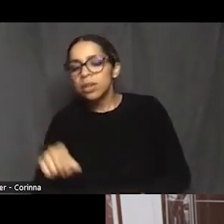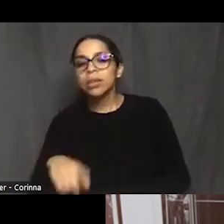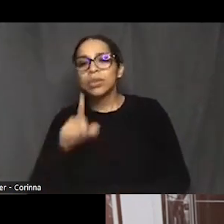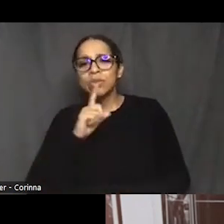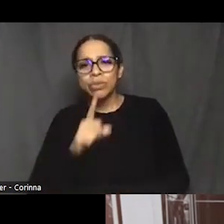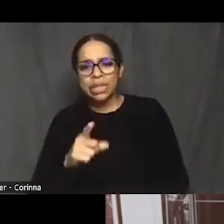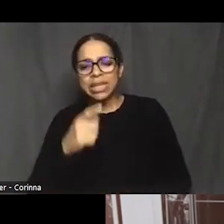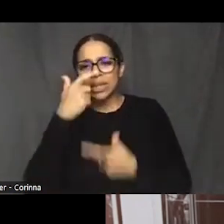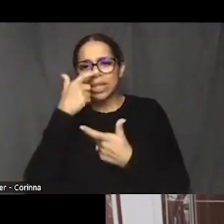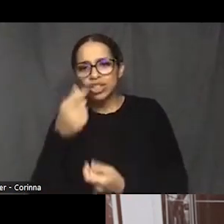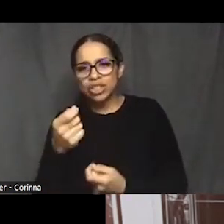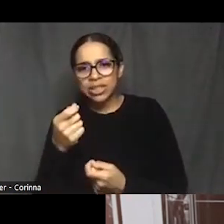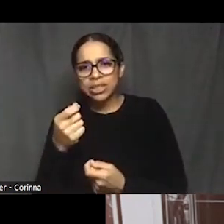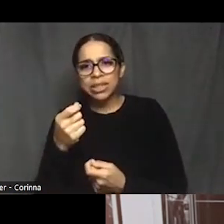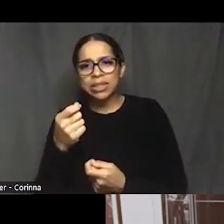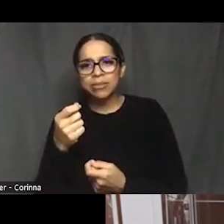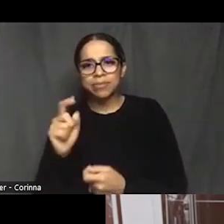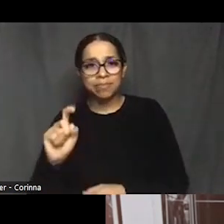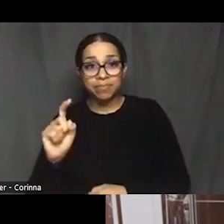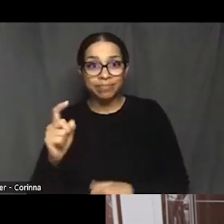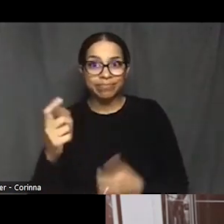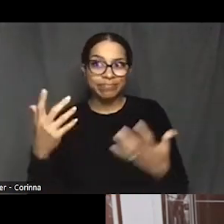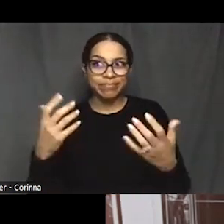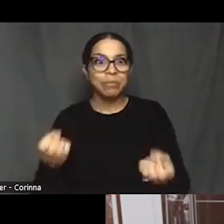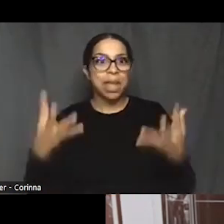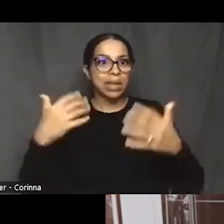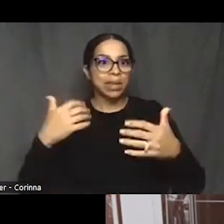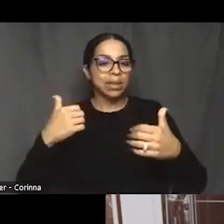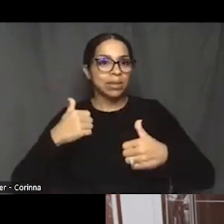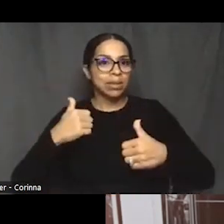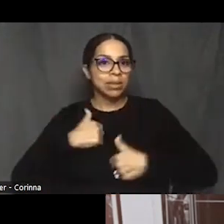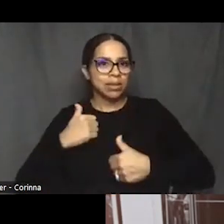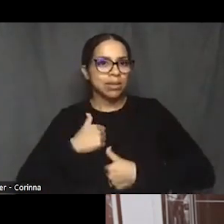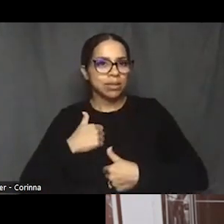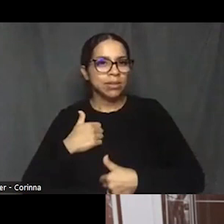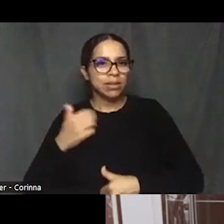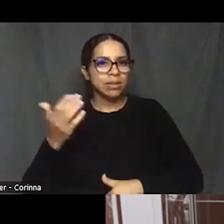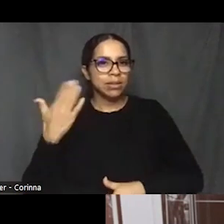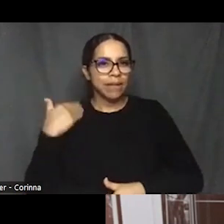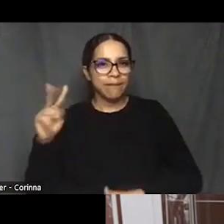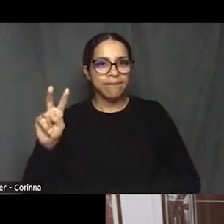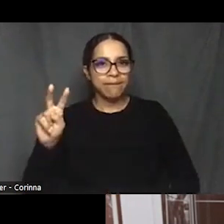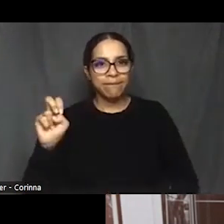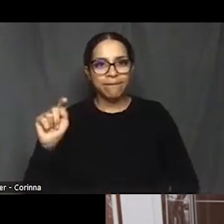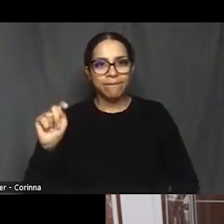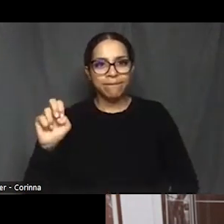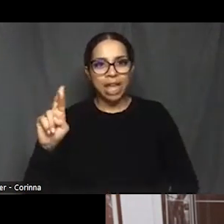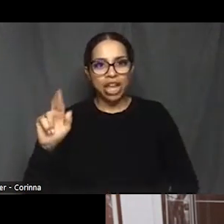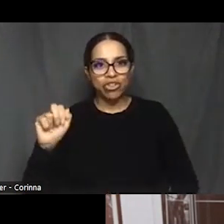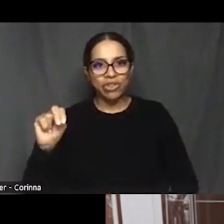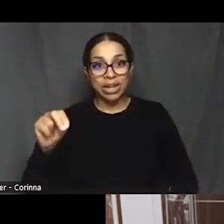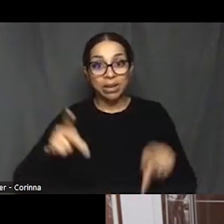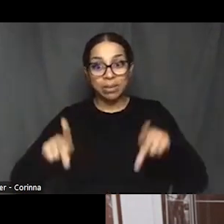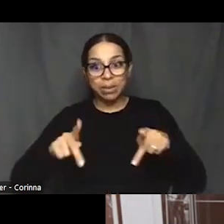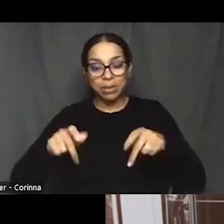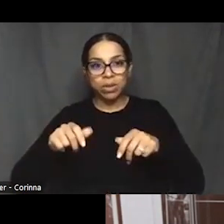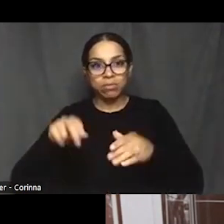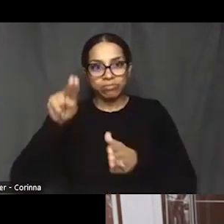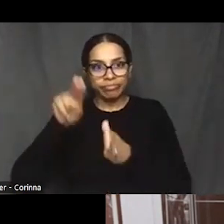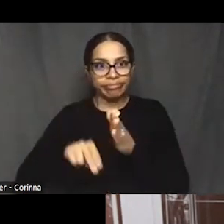whether, you know, with so many veterans in the cemetery, isn't it part of the VA's job to preserve those